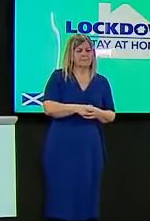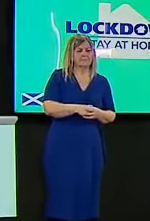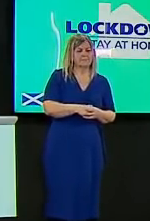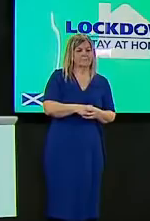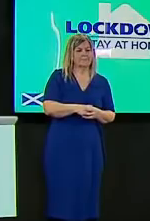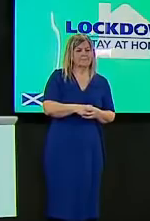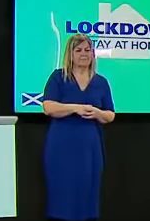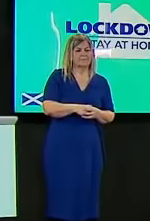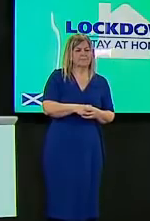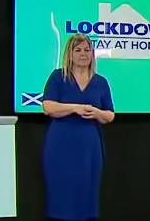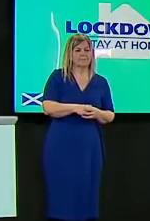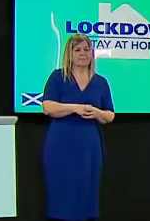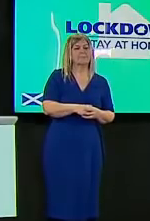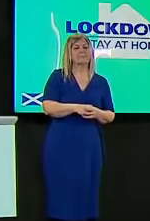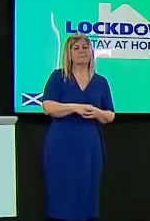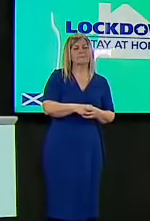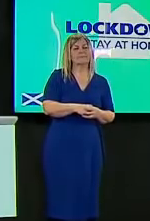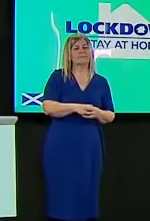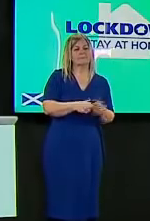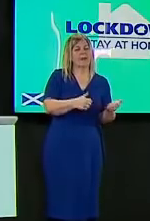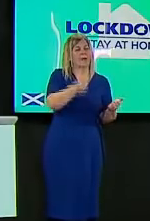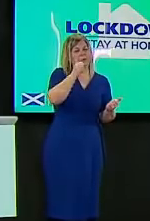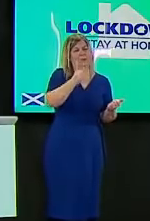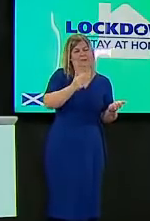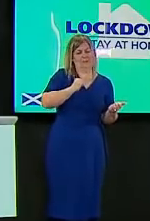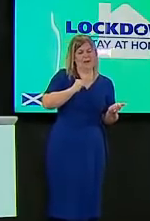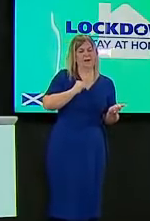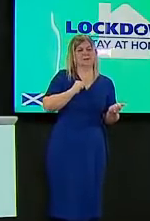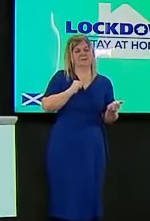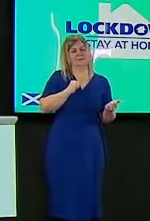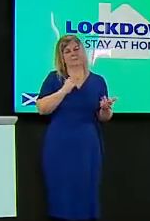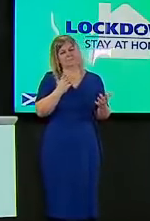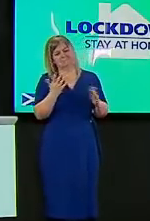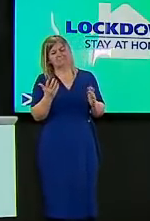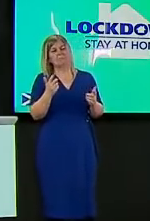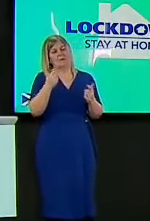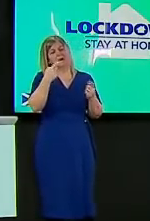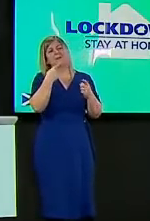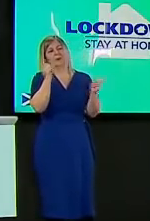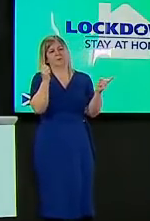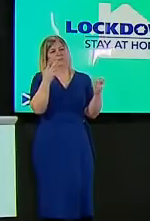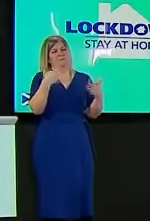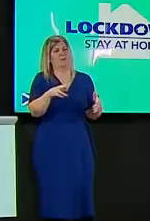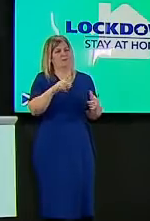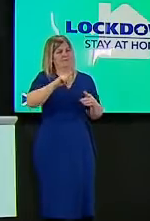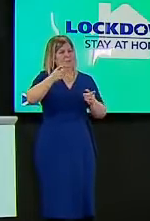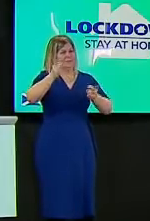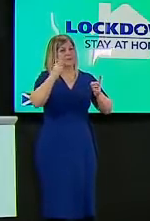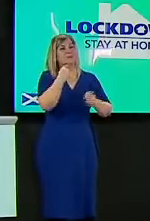a cautious announcement from nicola sturgeon tomorrow um but a lot of people will be thinking